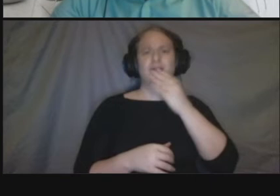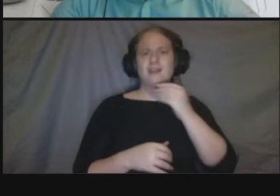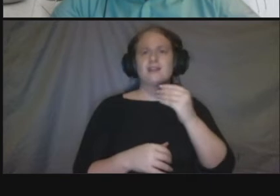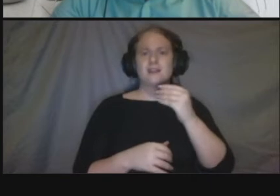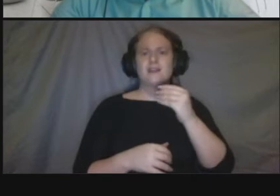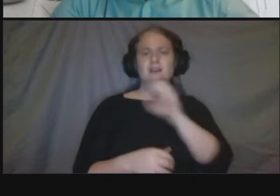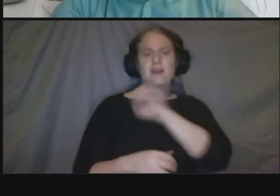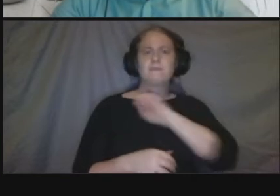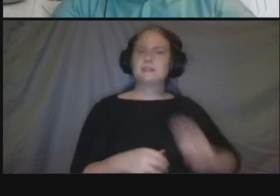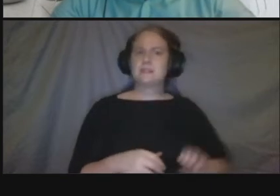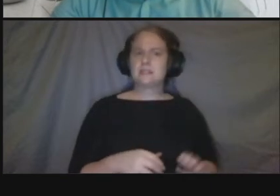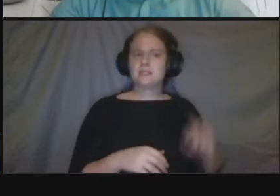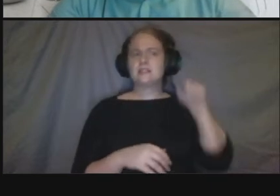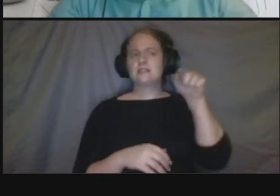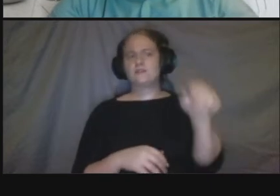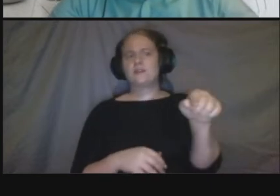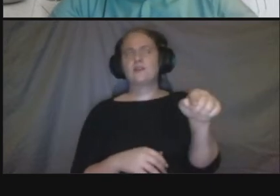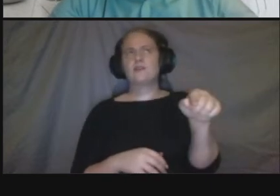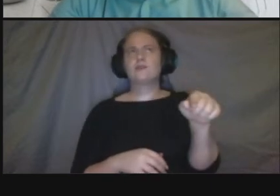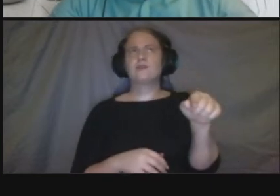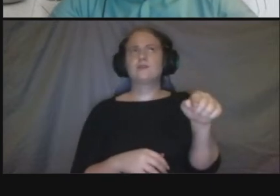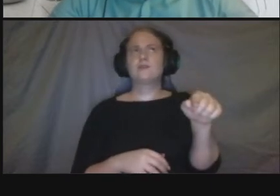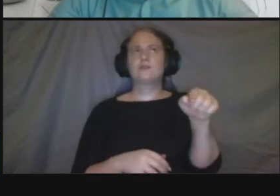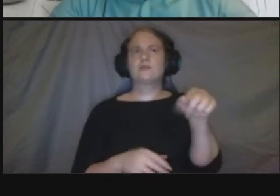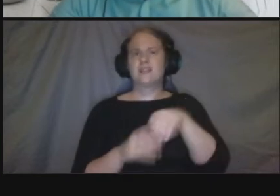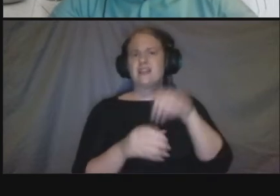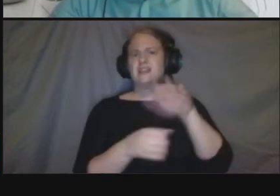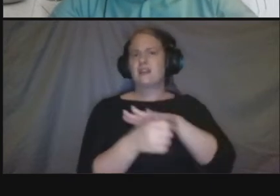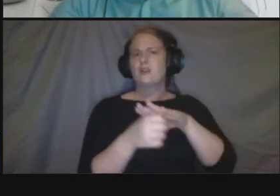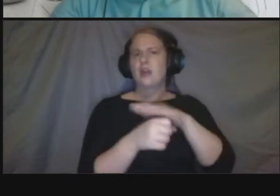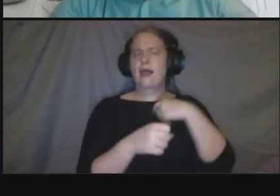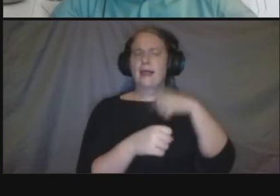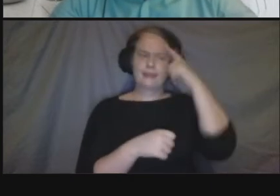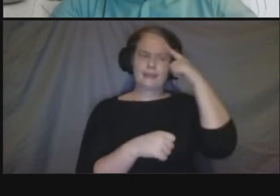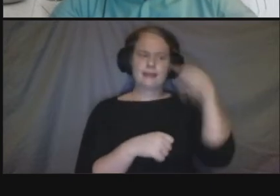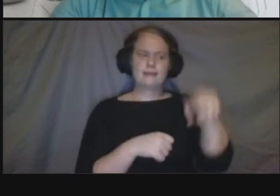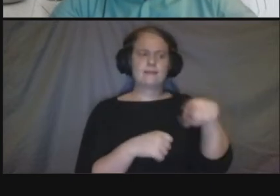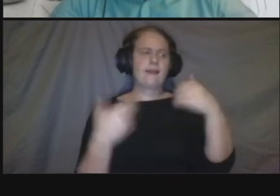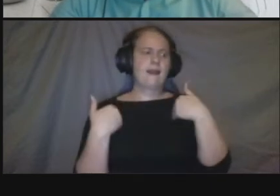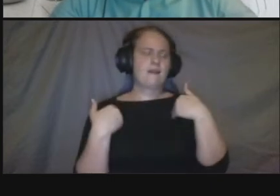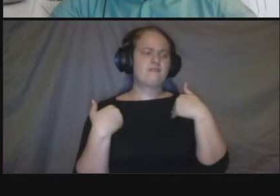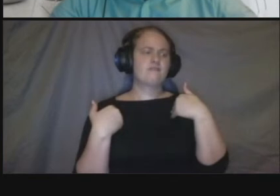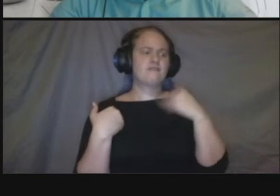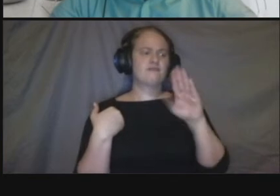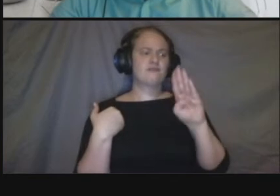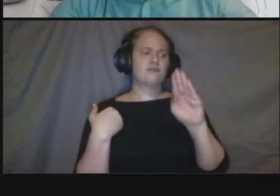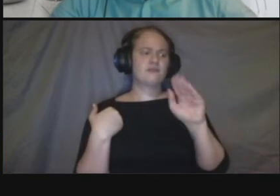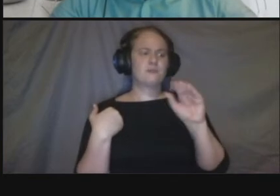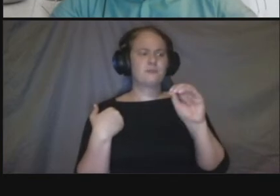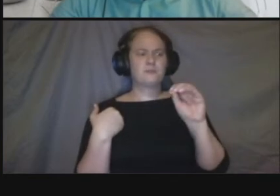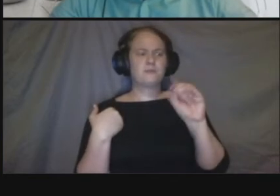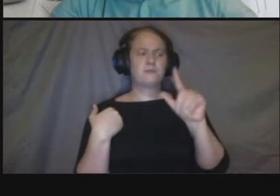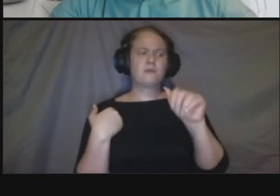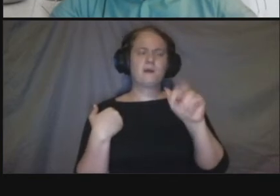i checked they had some uh some bollards and uh or some some things in the public space that we're